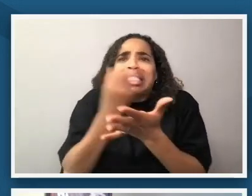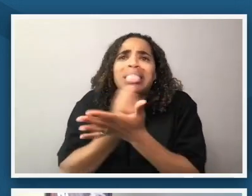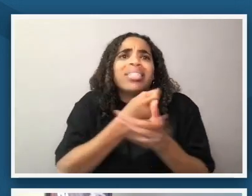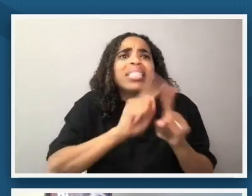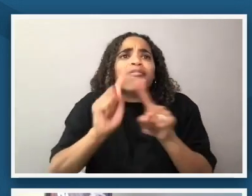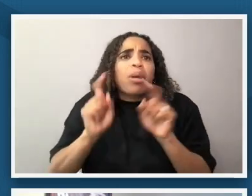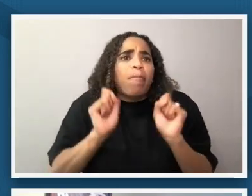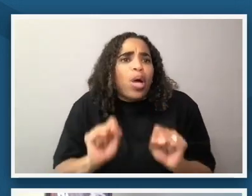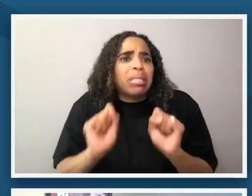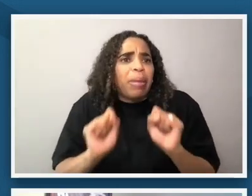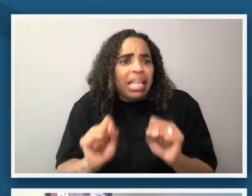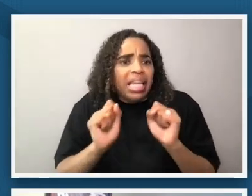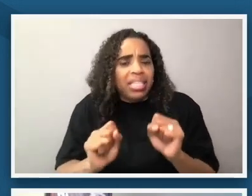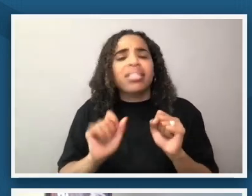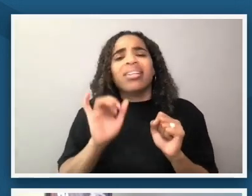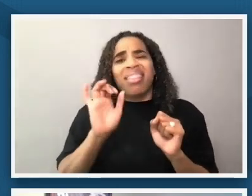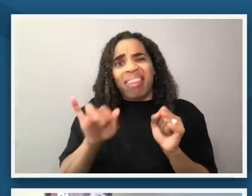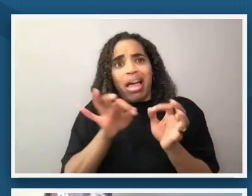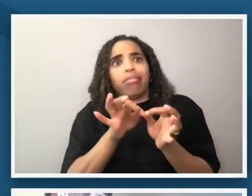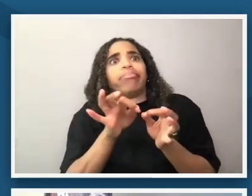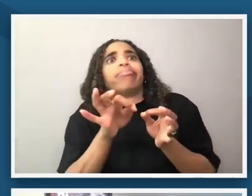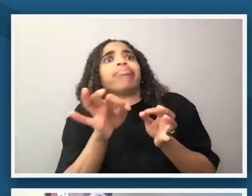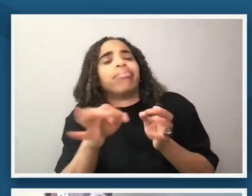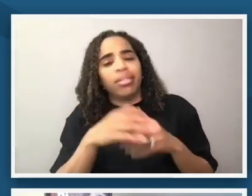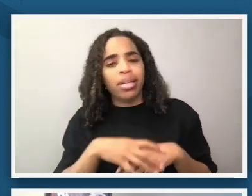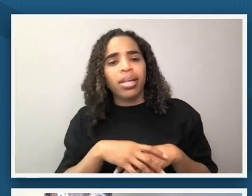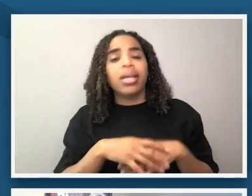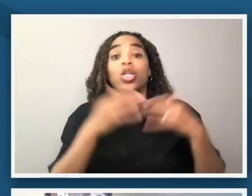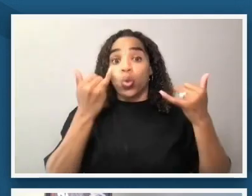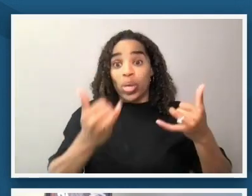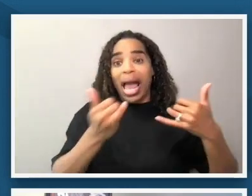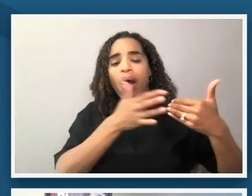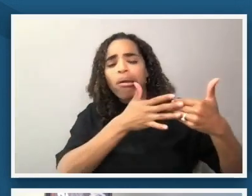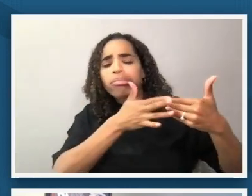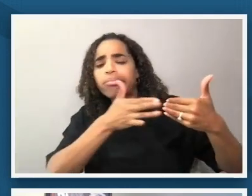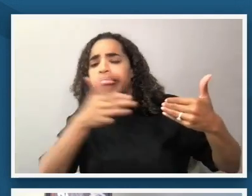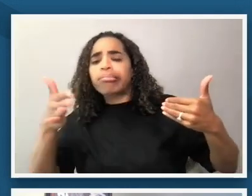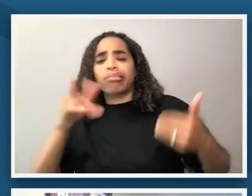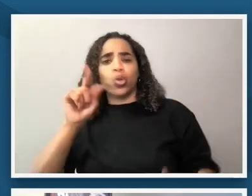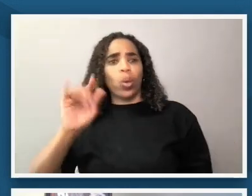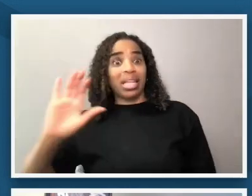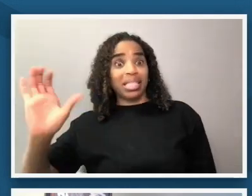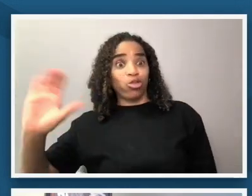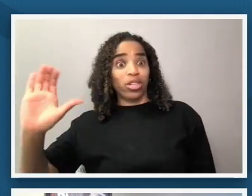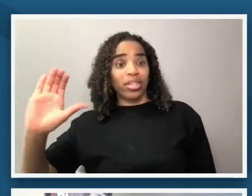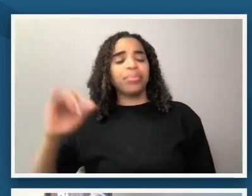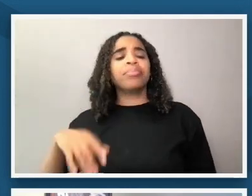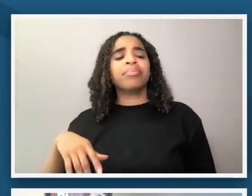move forward through time into the 20th century